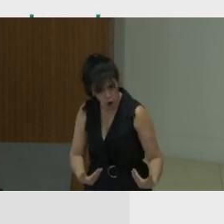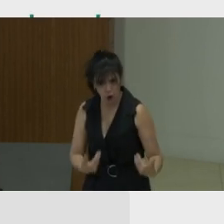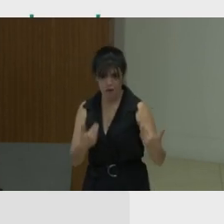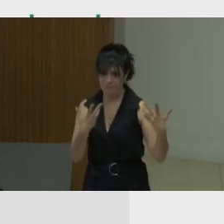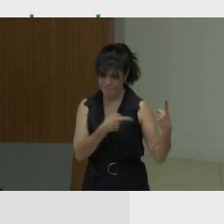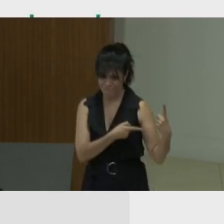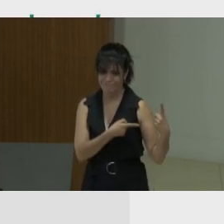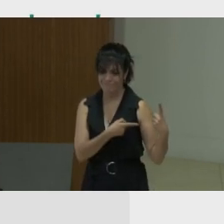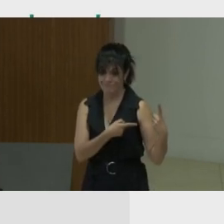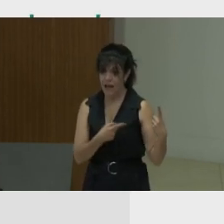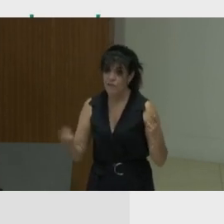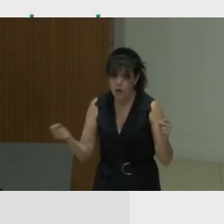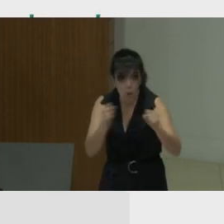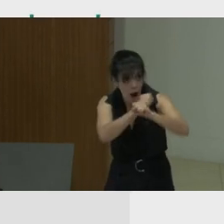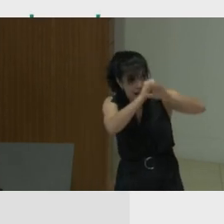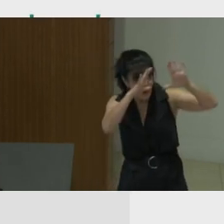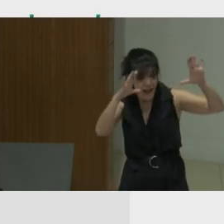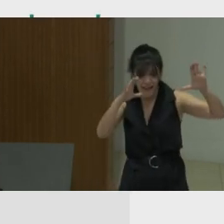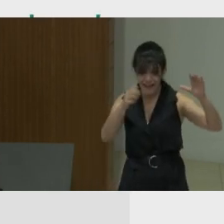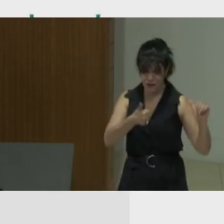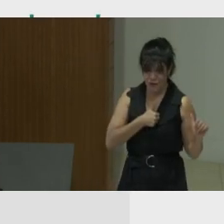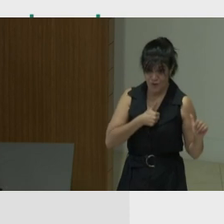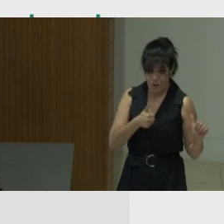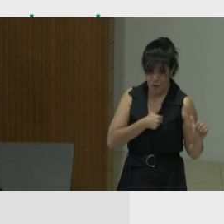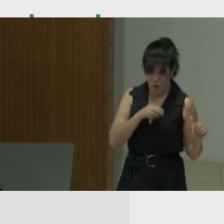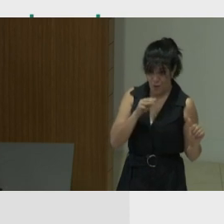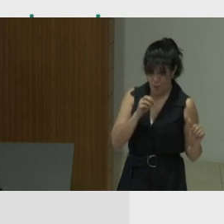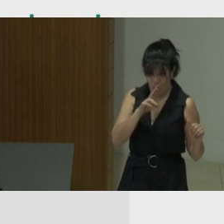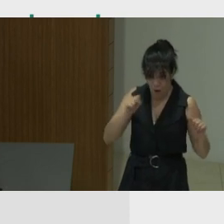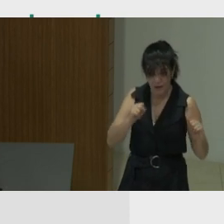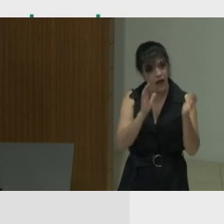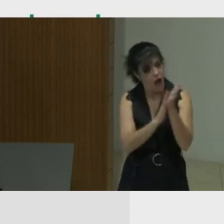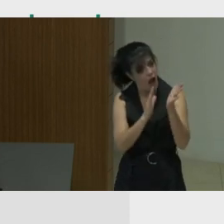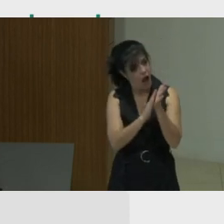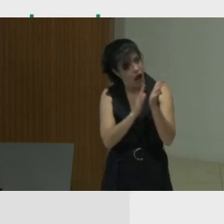Now if you idealize your own morals and you glorify your own morals, it can also lead